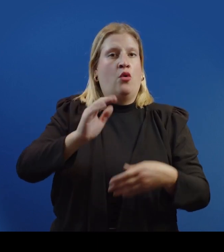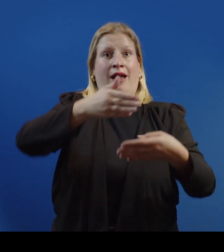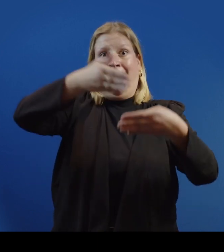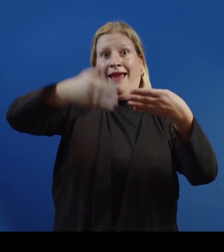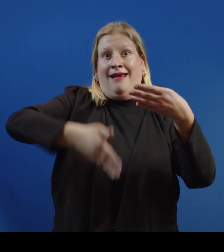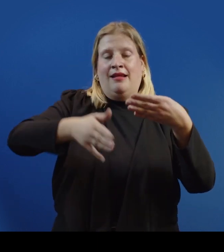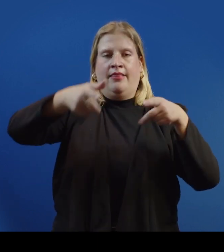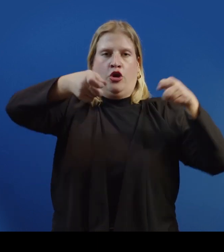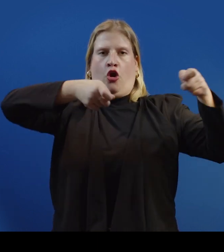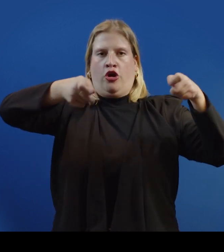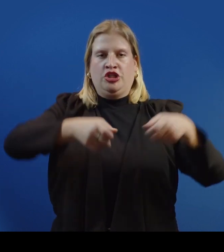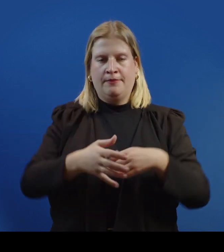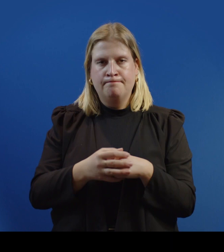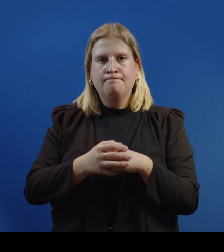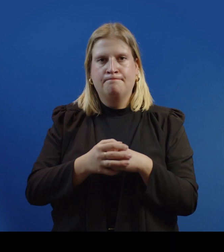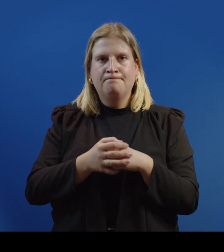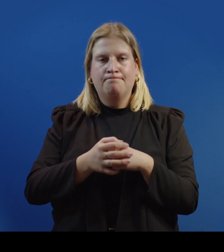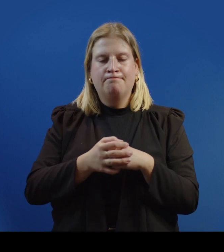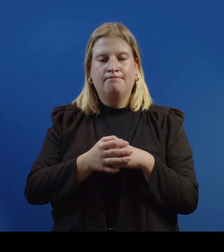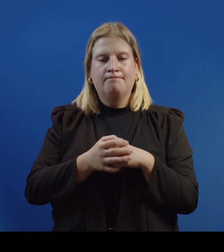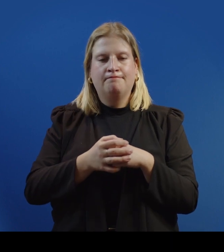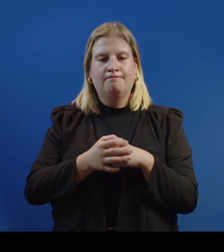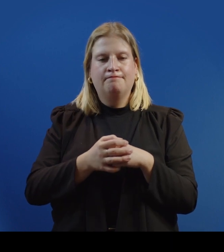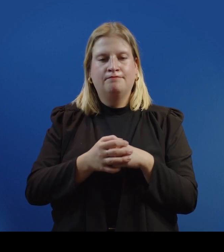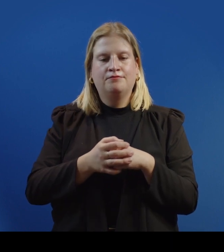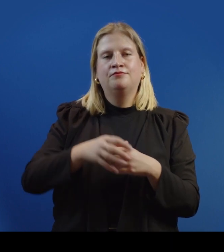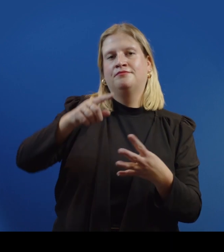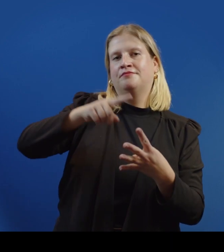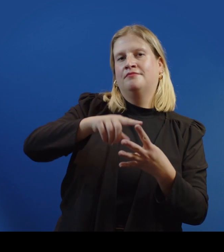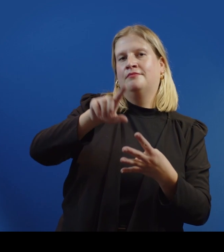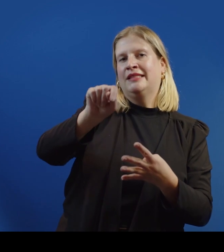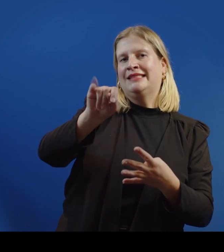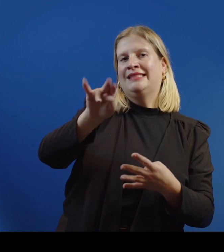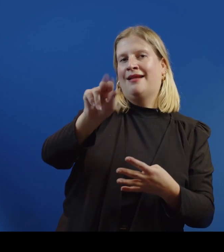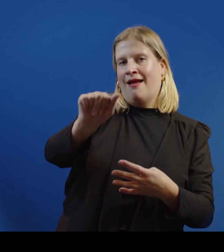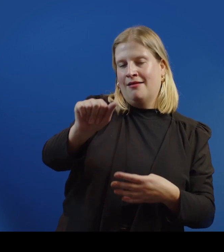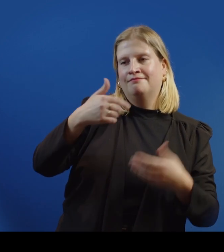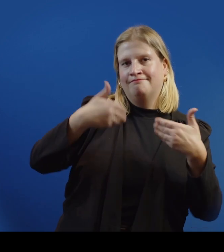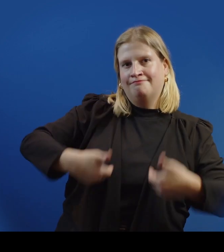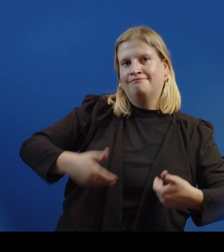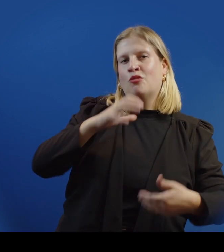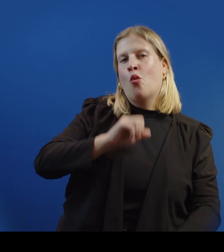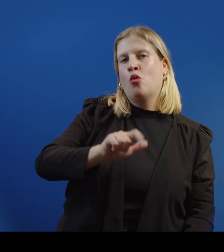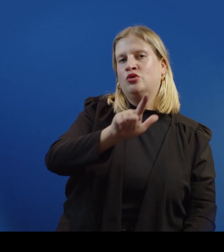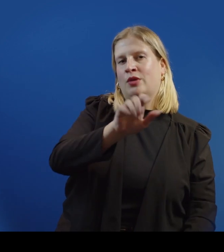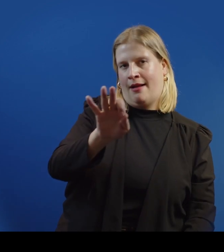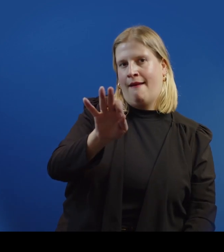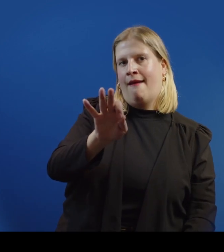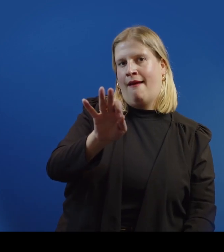with the termination of their guardianships. My name is Tina. I'm 29 years old,